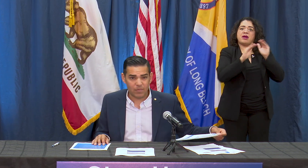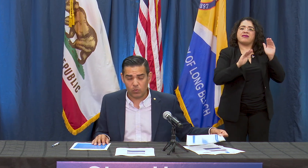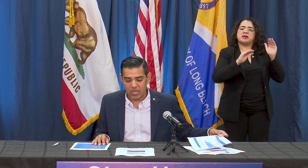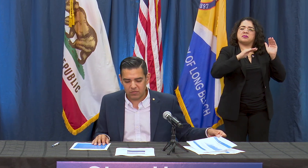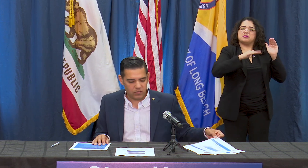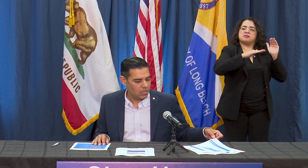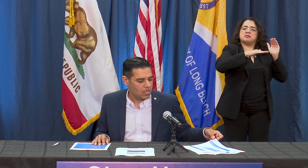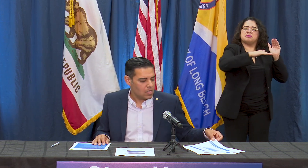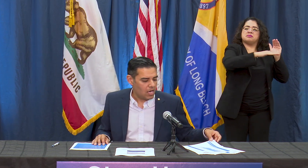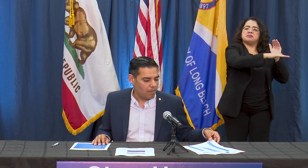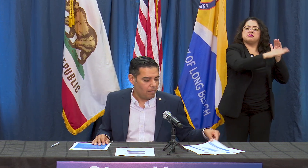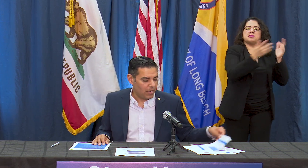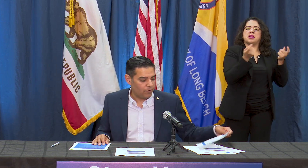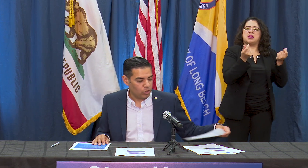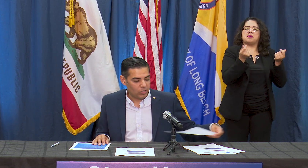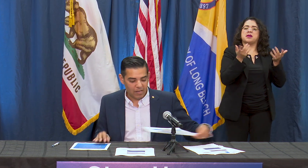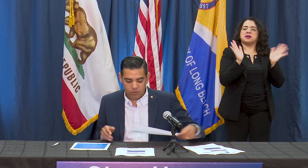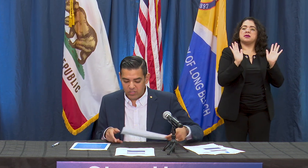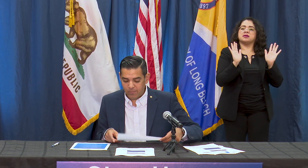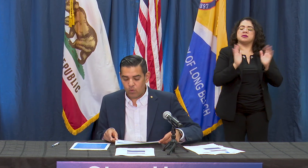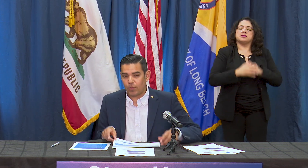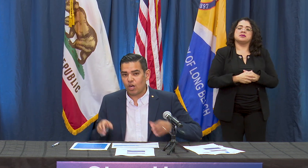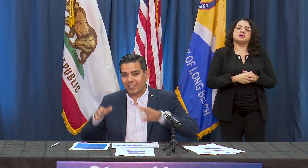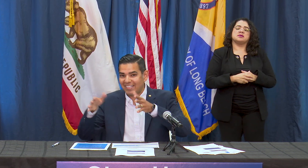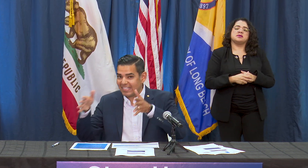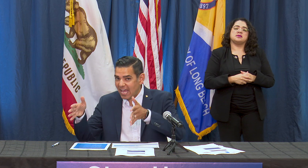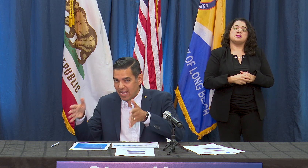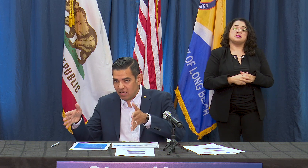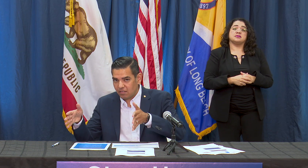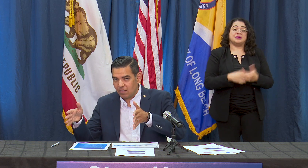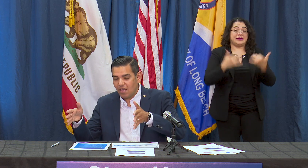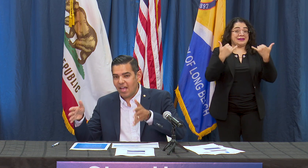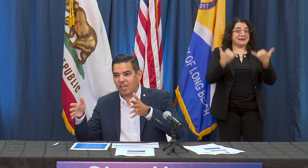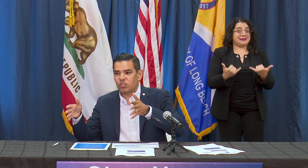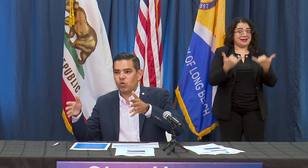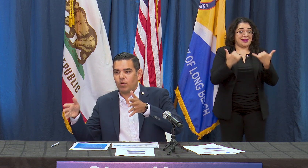couple weeks but if you look at for example where we are today as to where